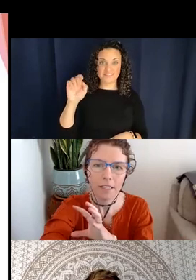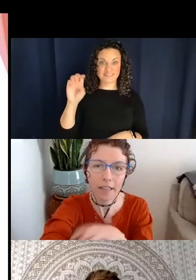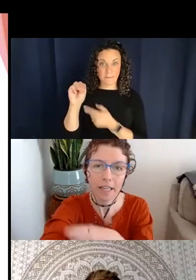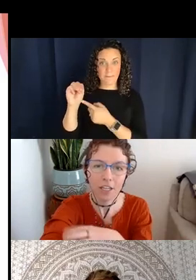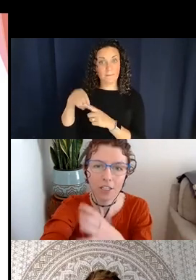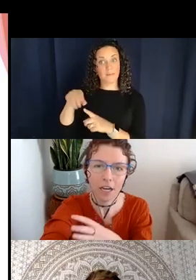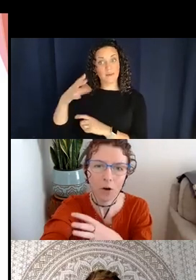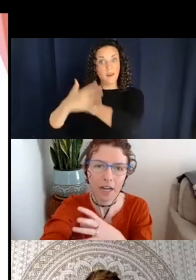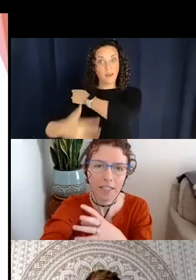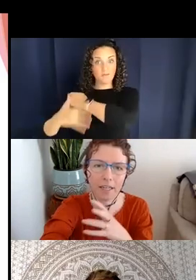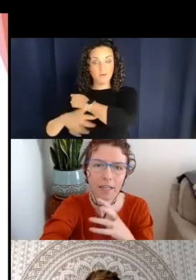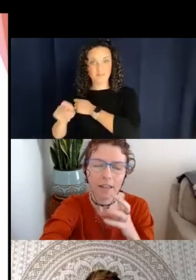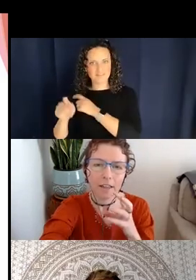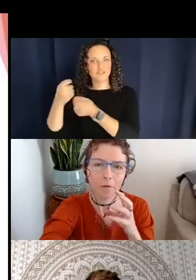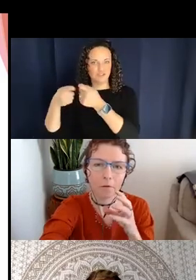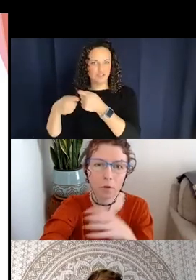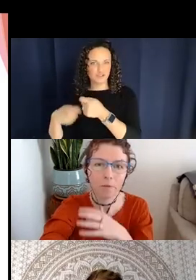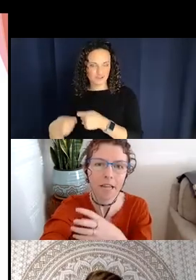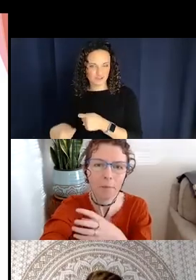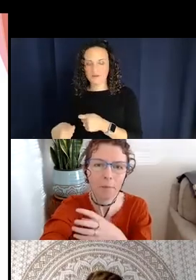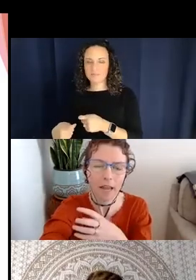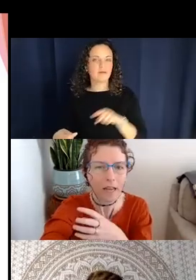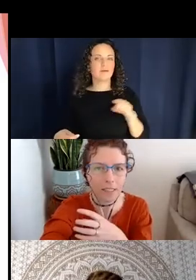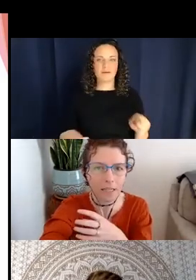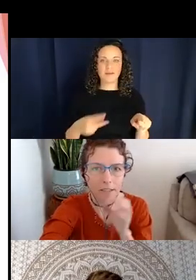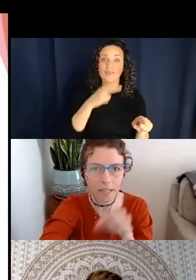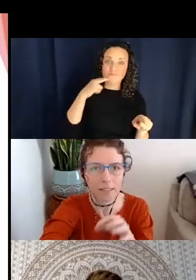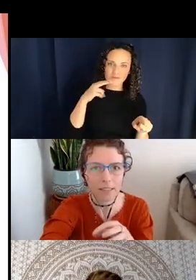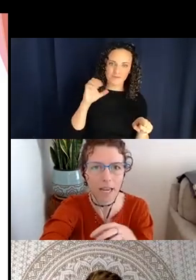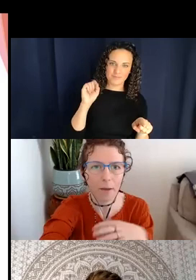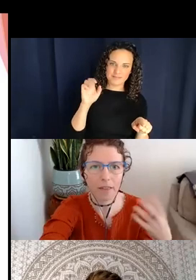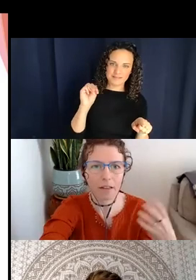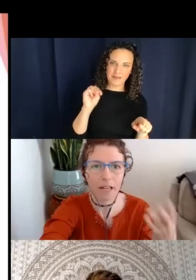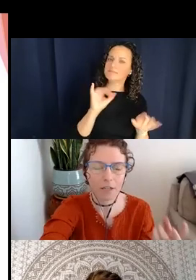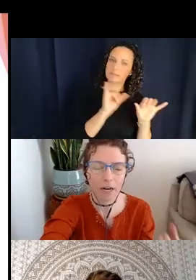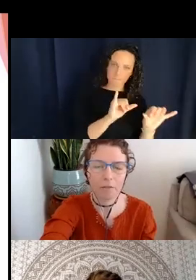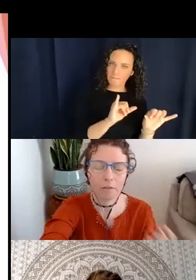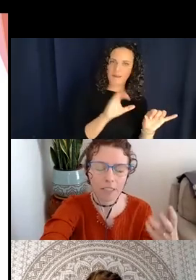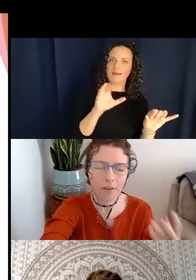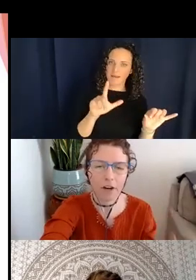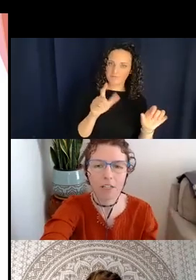that changes out, whereas the verb stem in ASL stays the same and the classifier hand